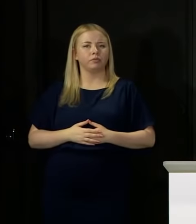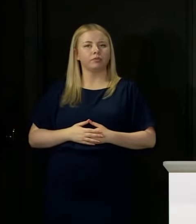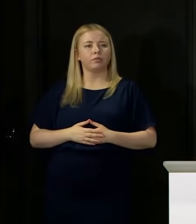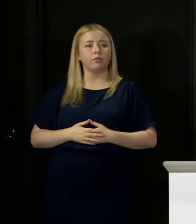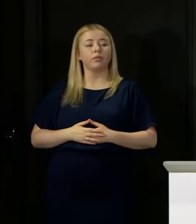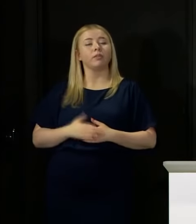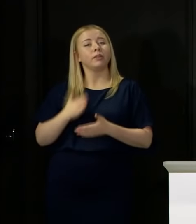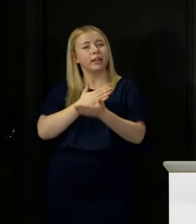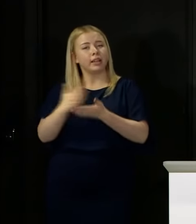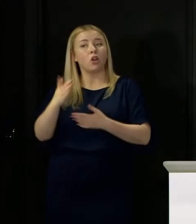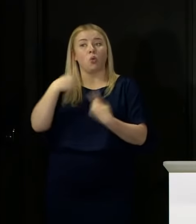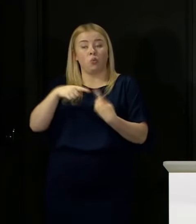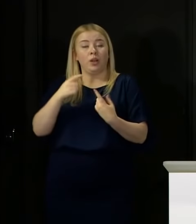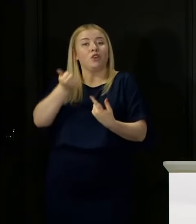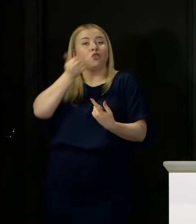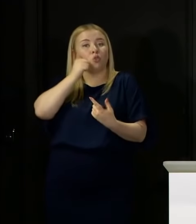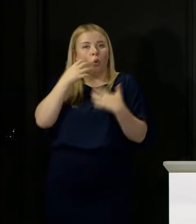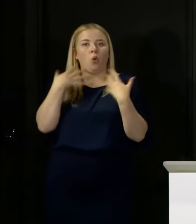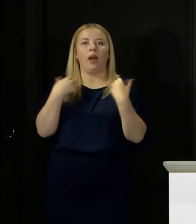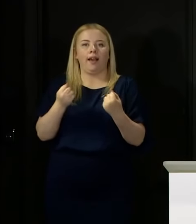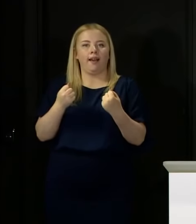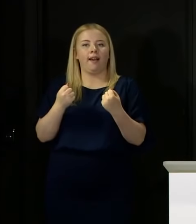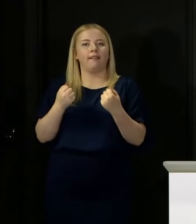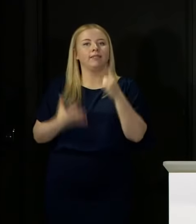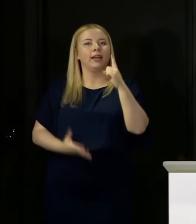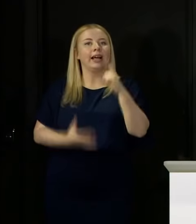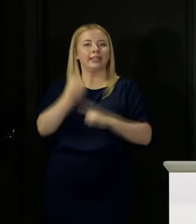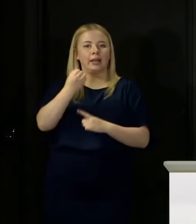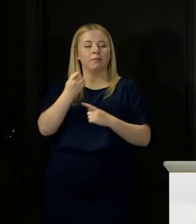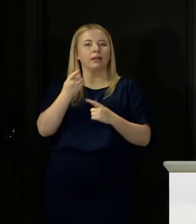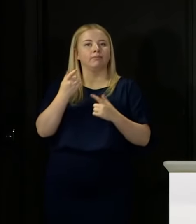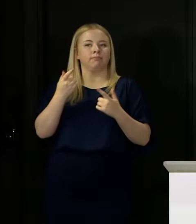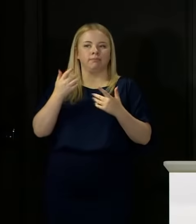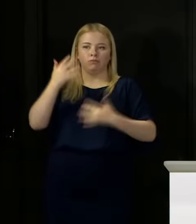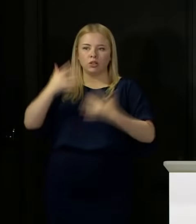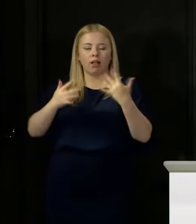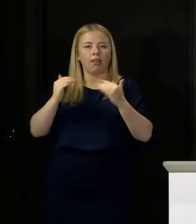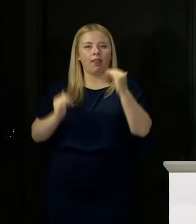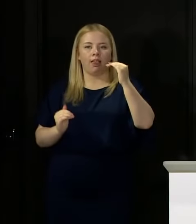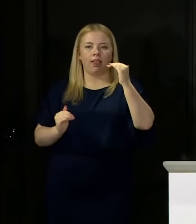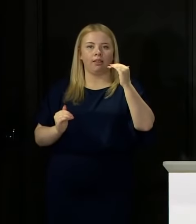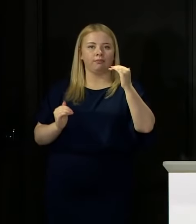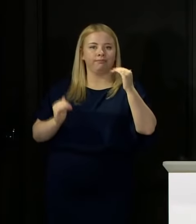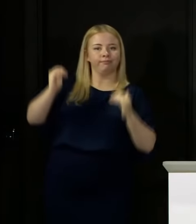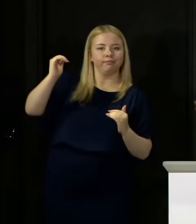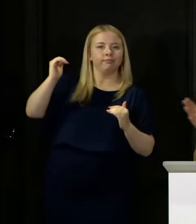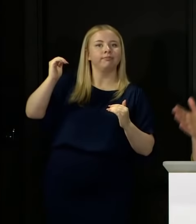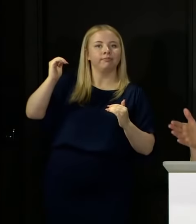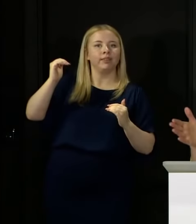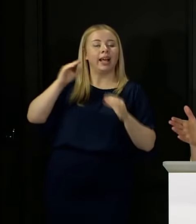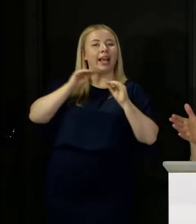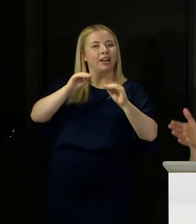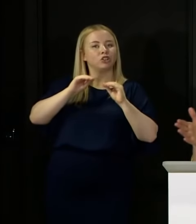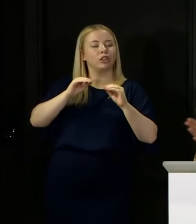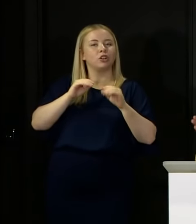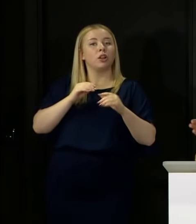an attainment gap in education. Poorer young people don't do as well as more affluent young people.